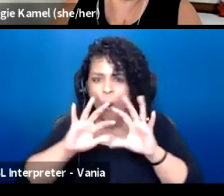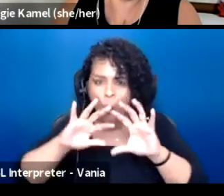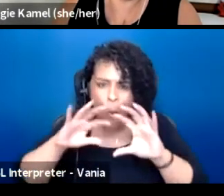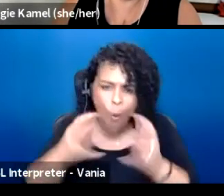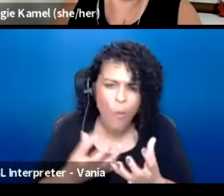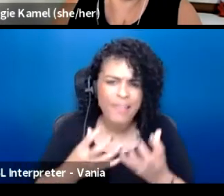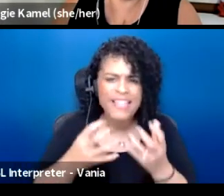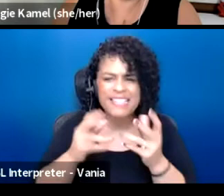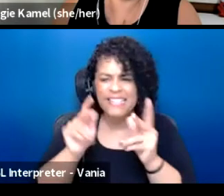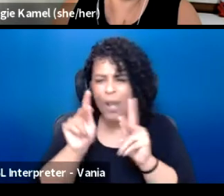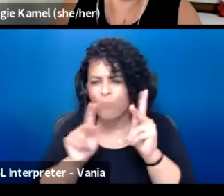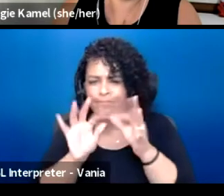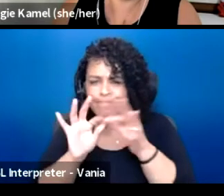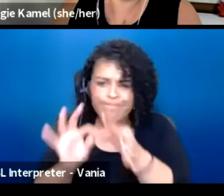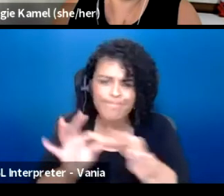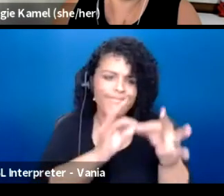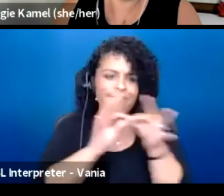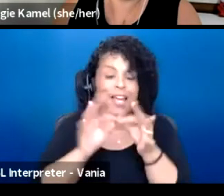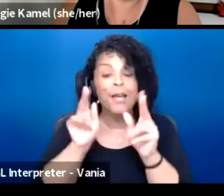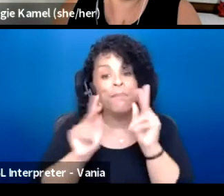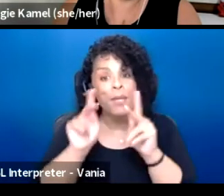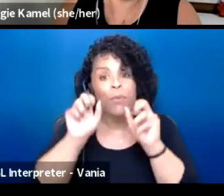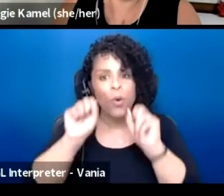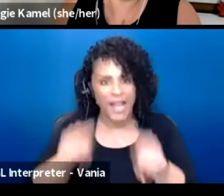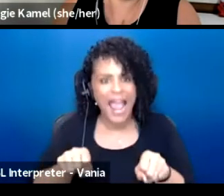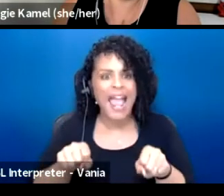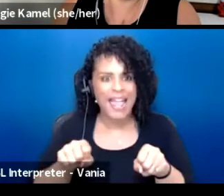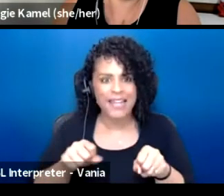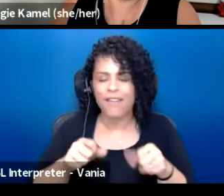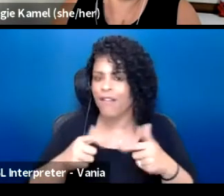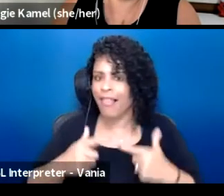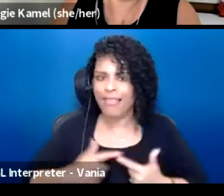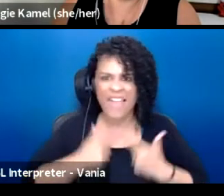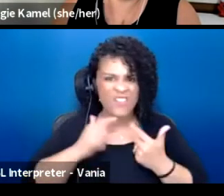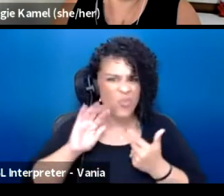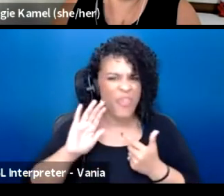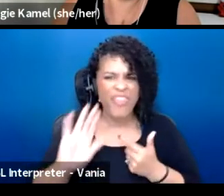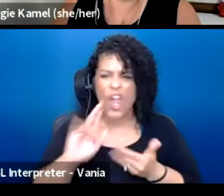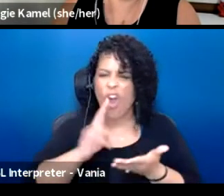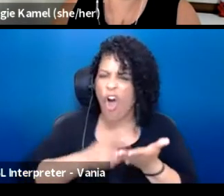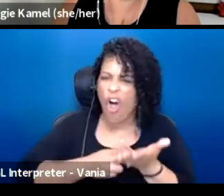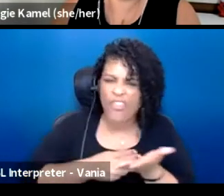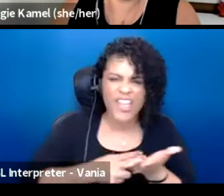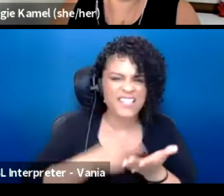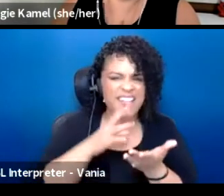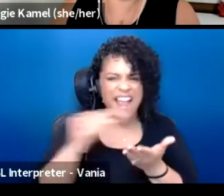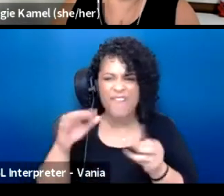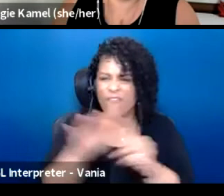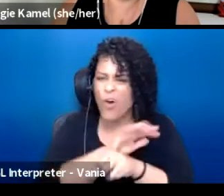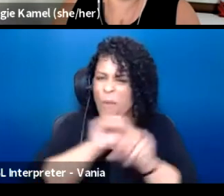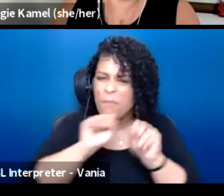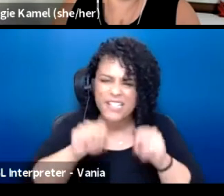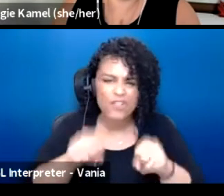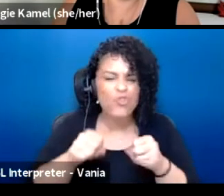And that everyone was able to live up to their fullest potential in their authentic self and sharing their gifts with each other.